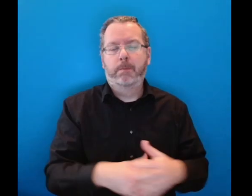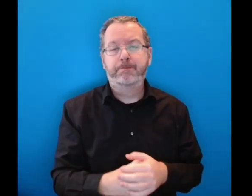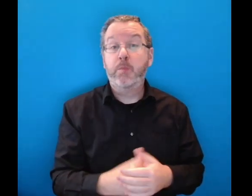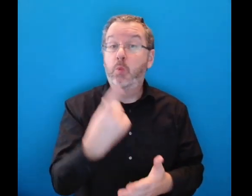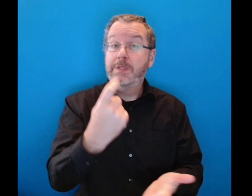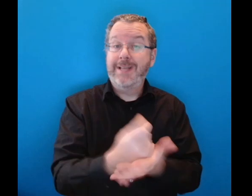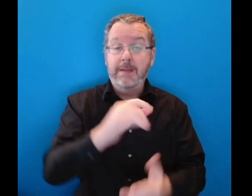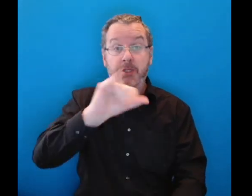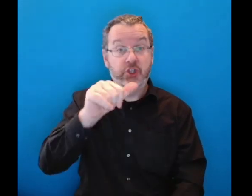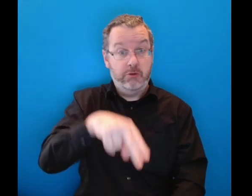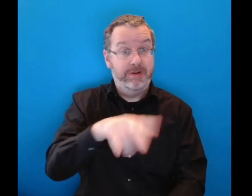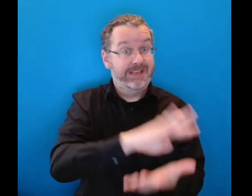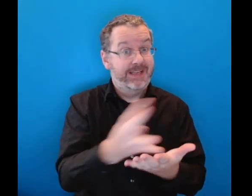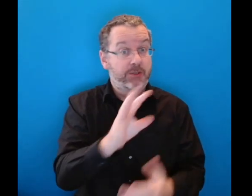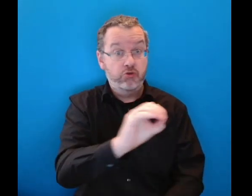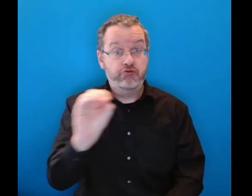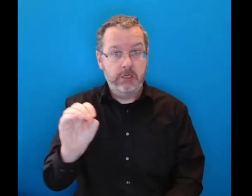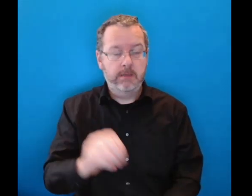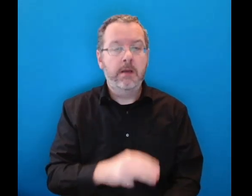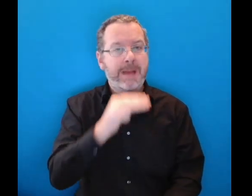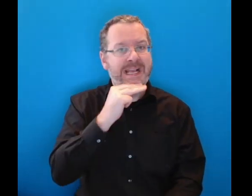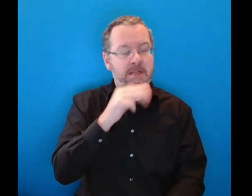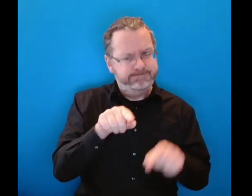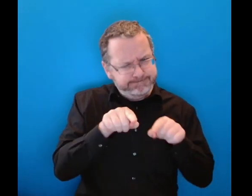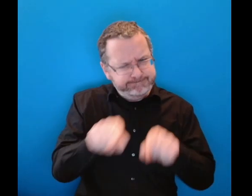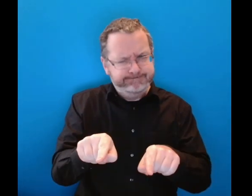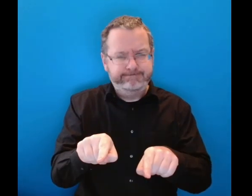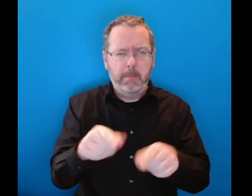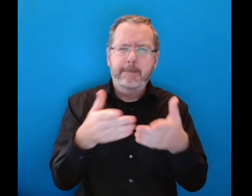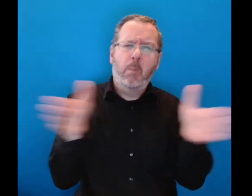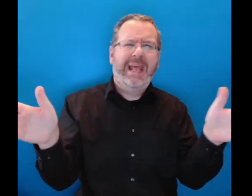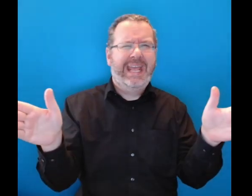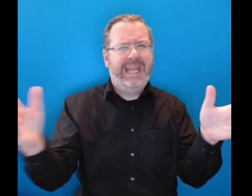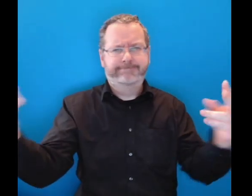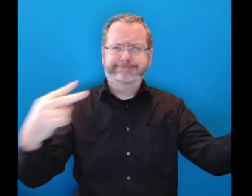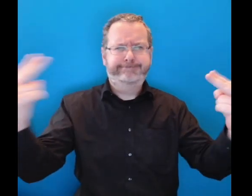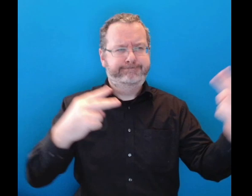On one occasion in January 1900, Michael was charged with public drunkenness,